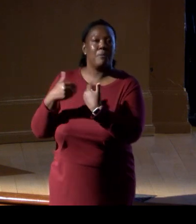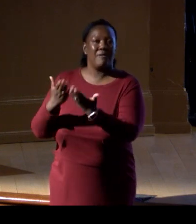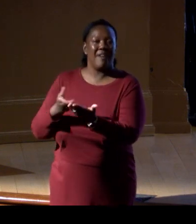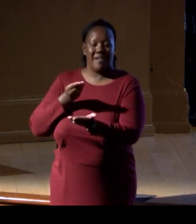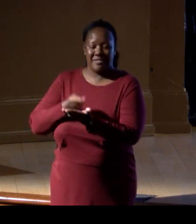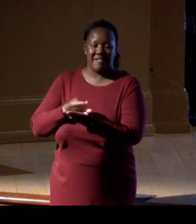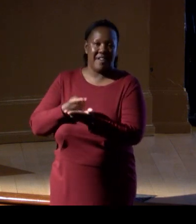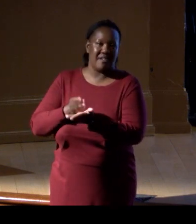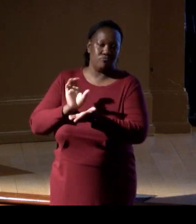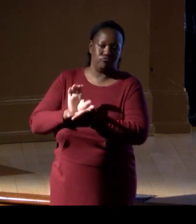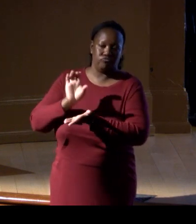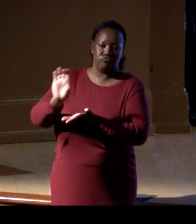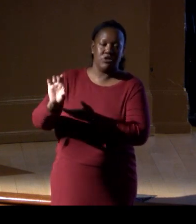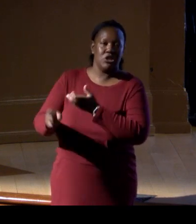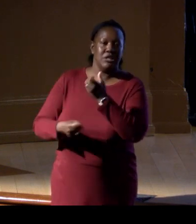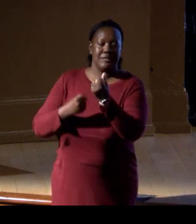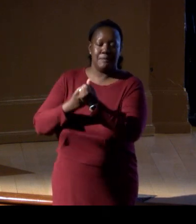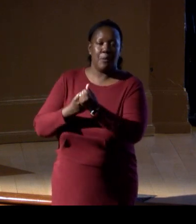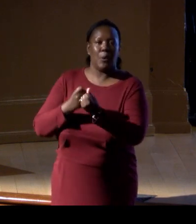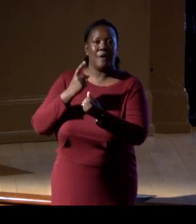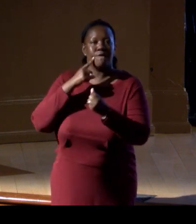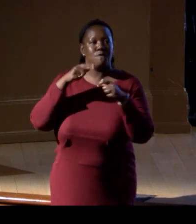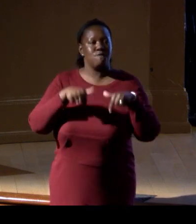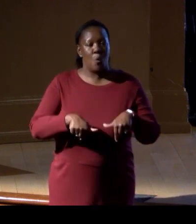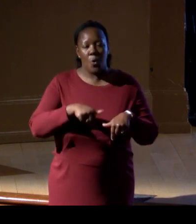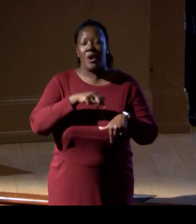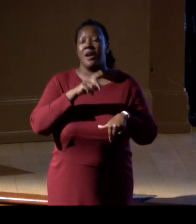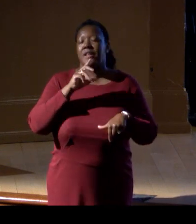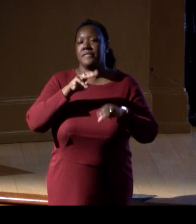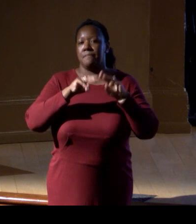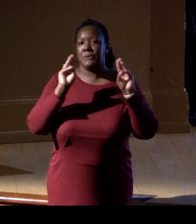for the National Museum of Natural History to complete